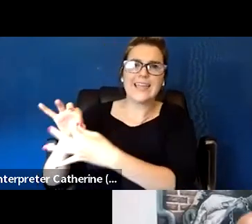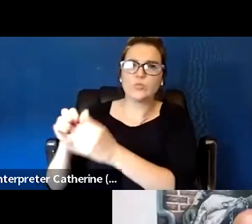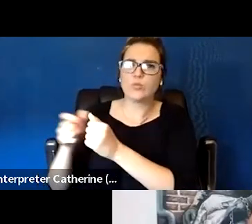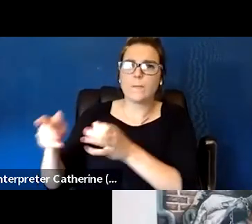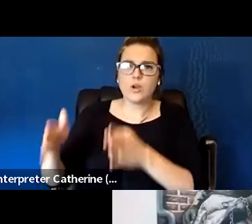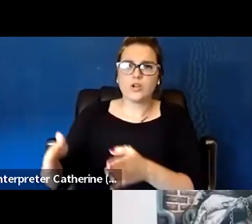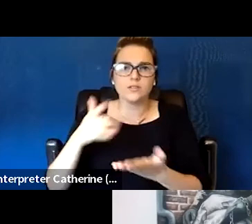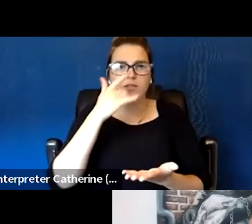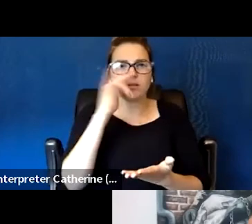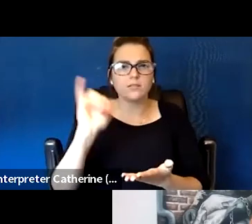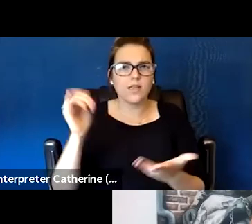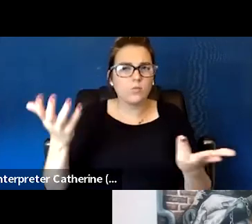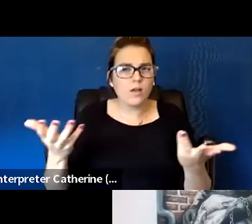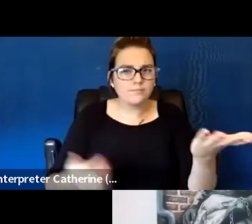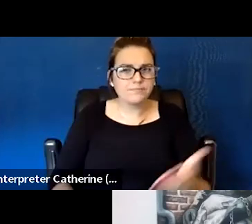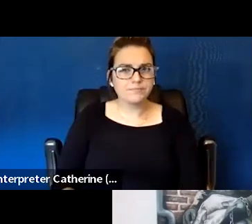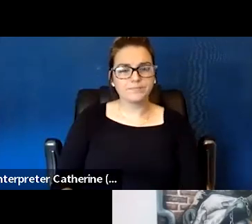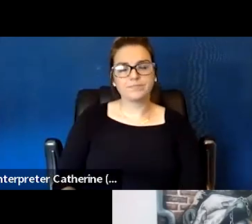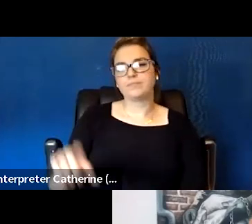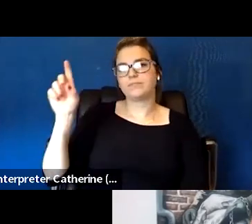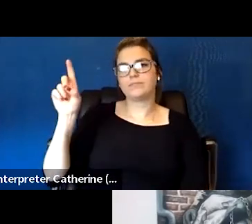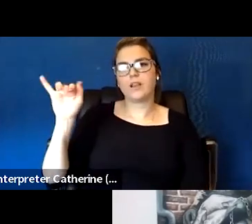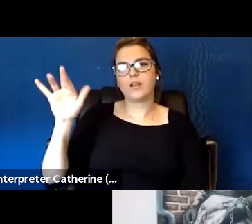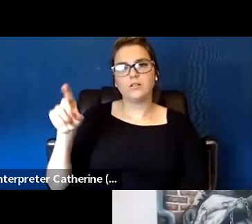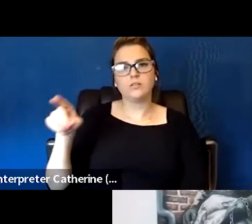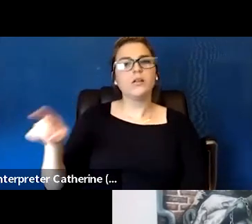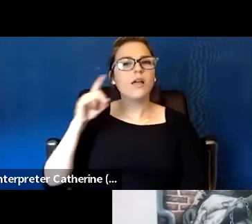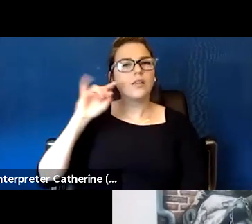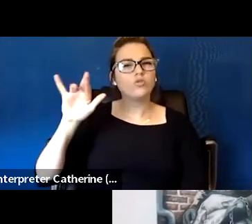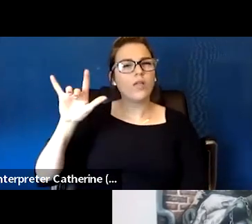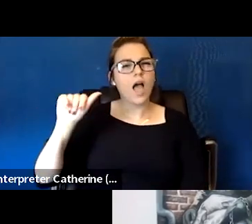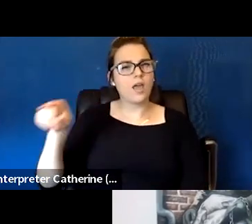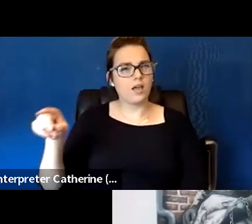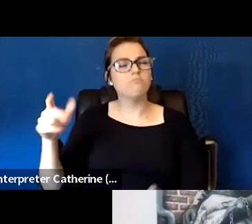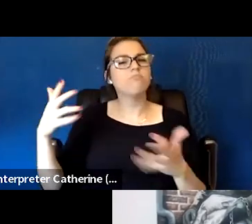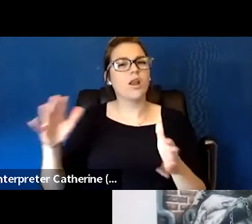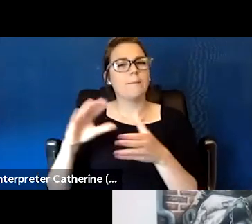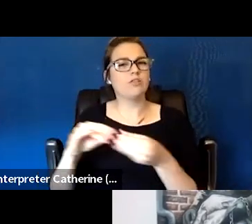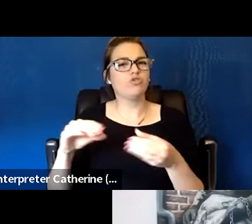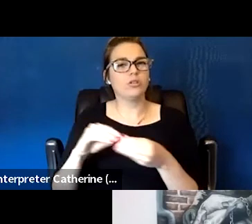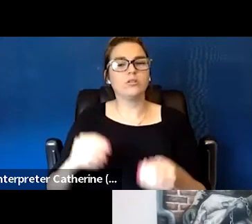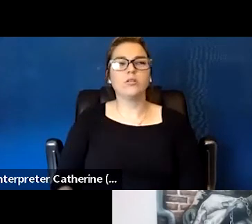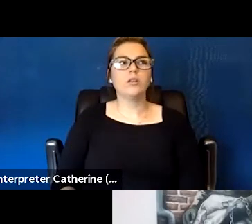So yeah, I think Juliana alluded to this. There's no cookie cutter model.